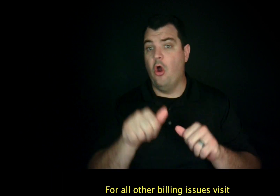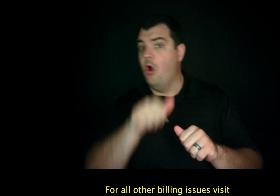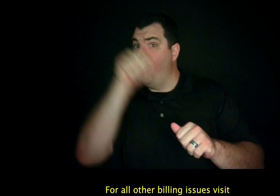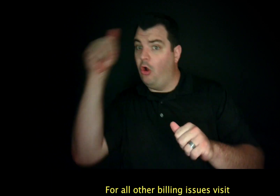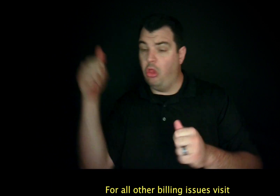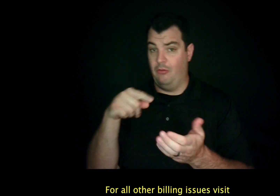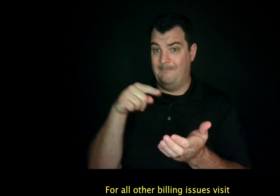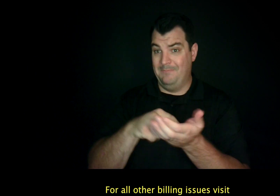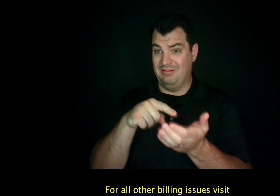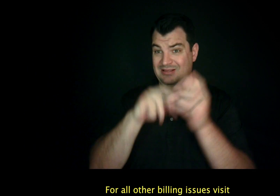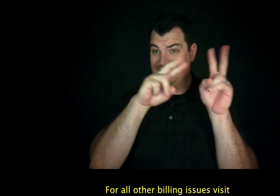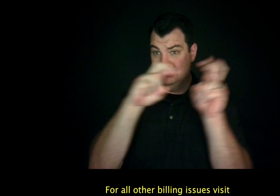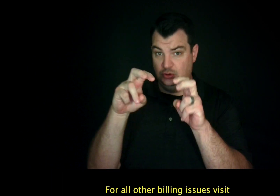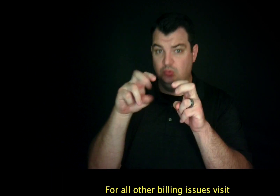For all other billing issues visit